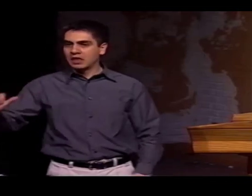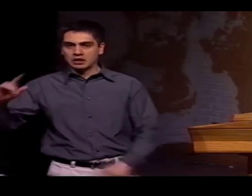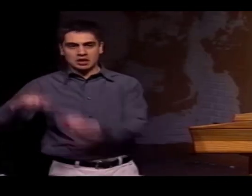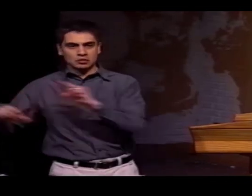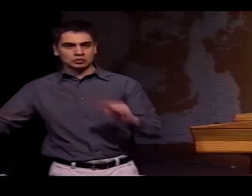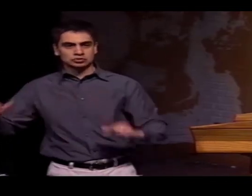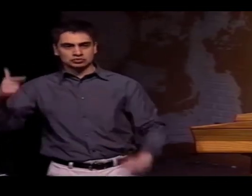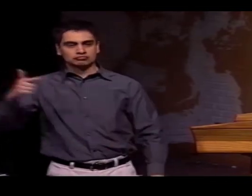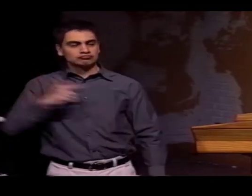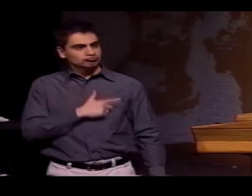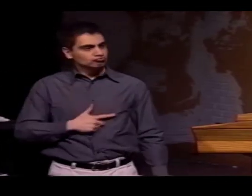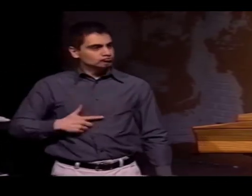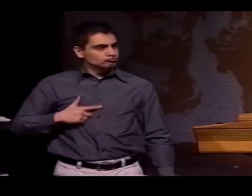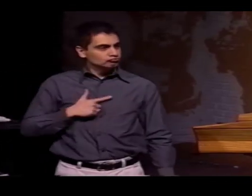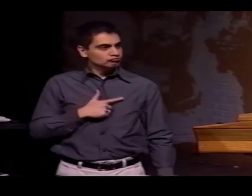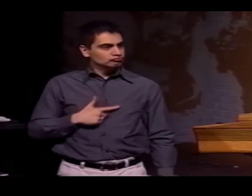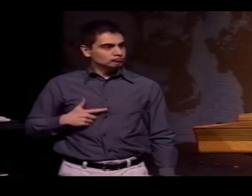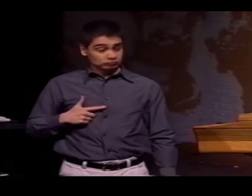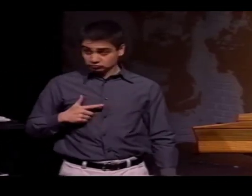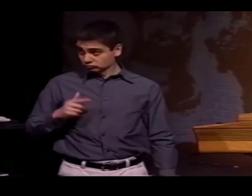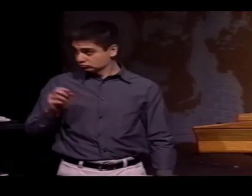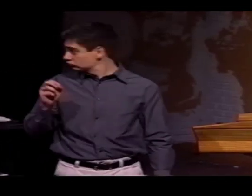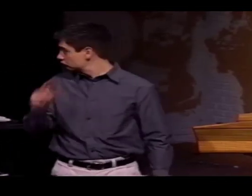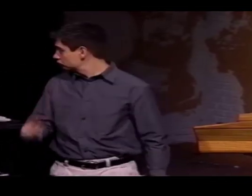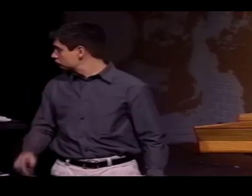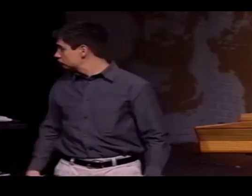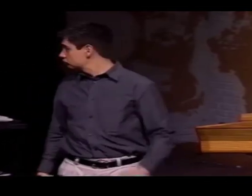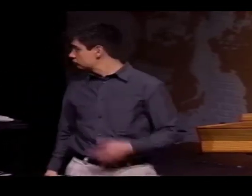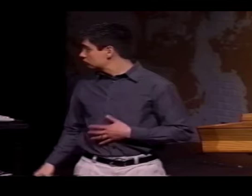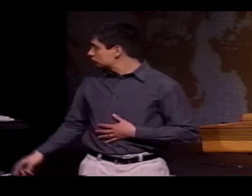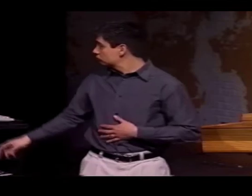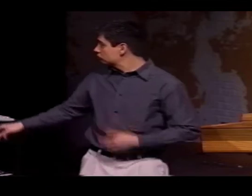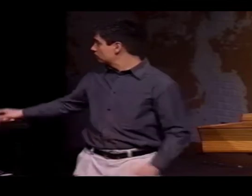BUT IN MEXICAN SIGN LANGUAGE, IT'S THE SIGN FOR "G."